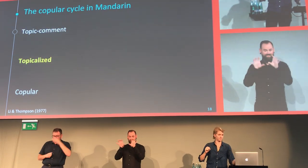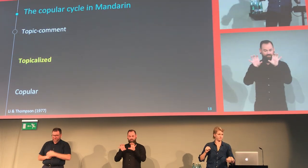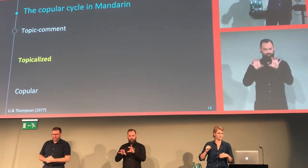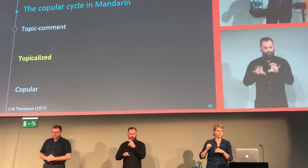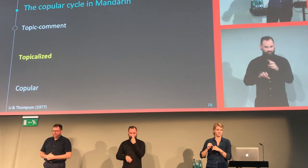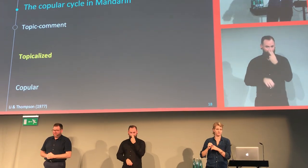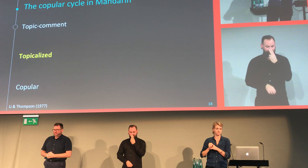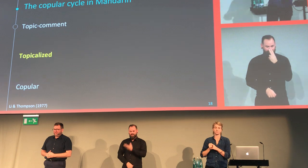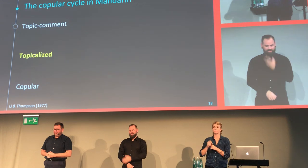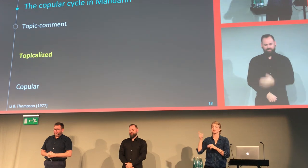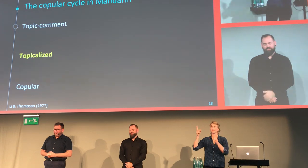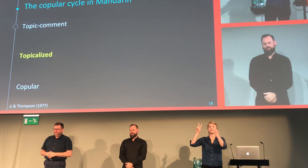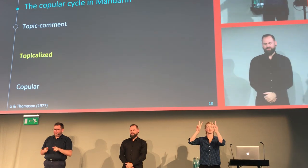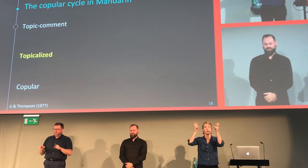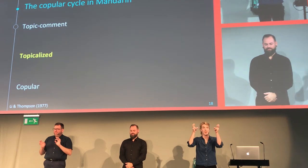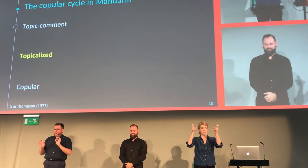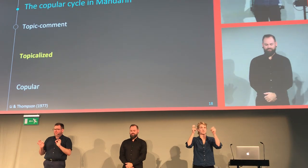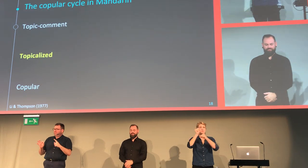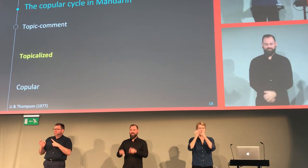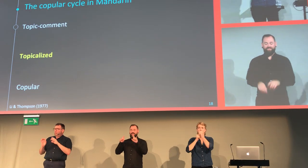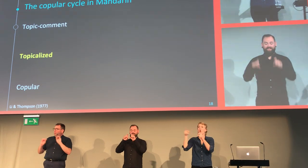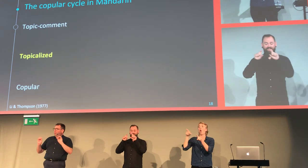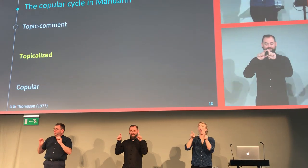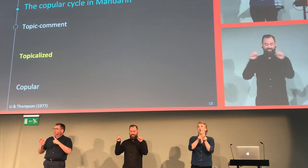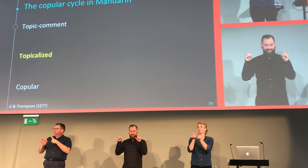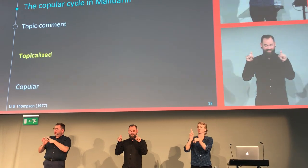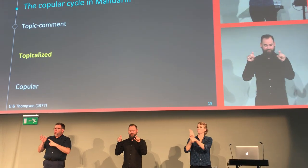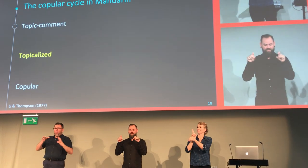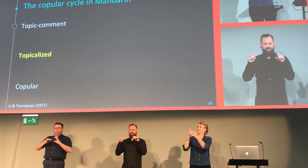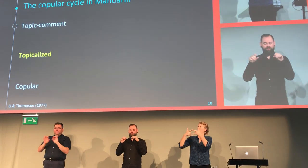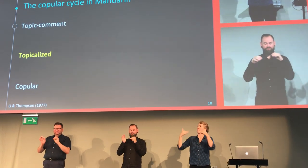Looking at the next structure, topicalized structure.